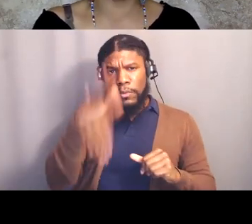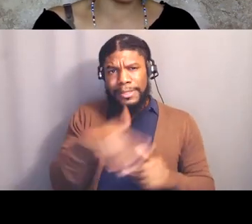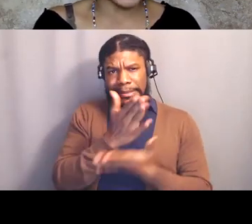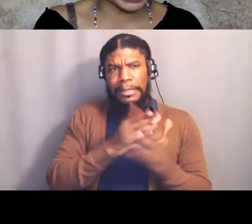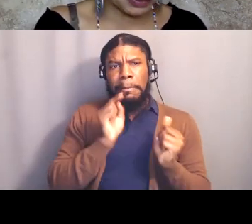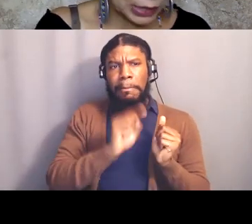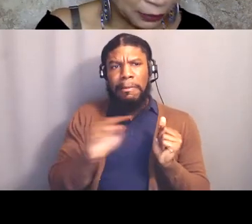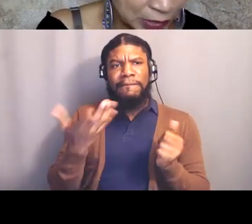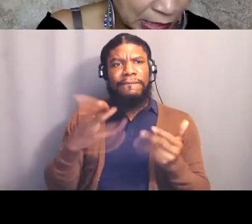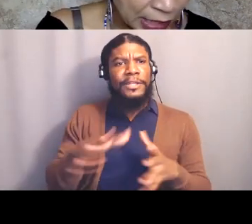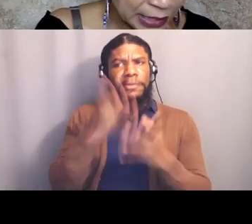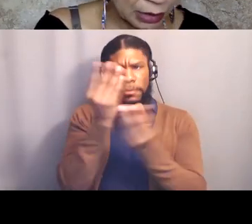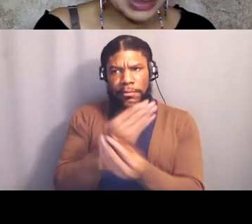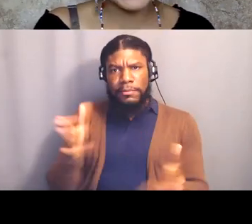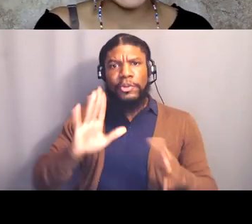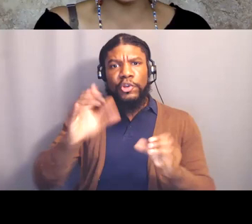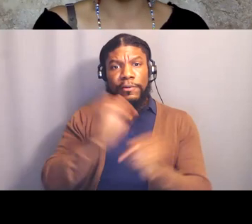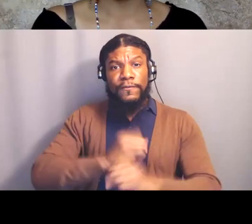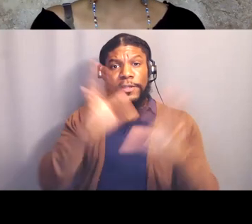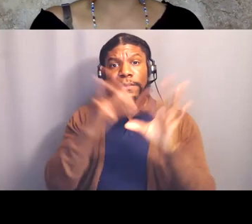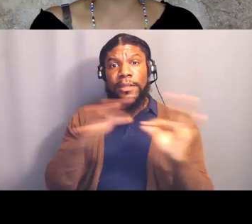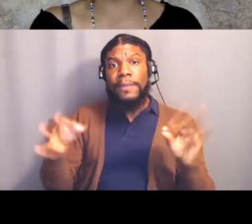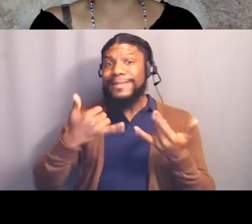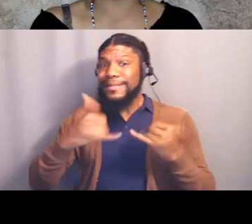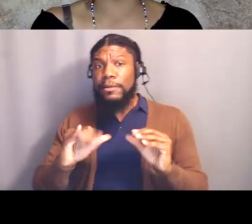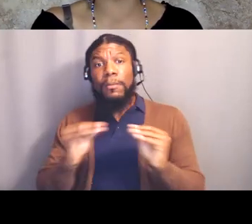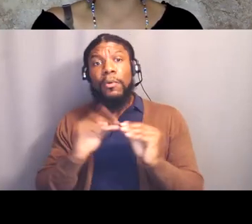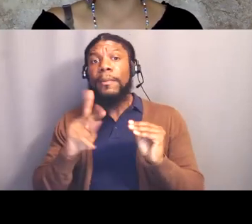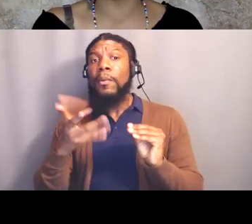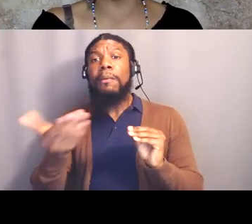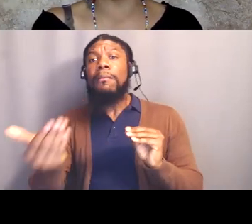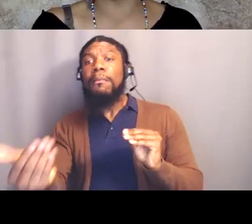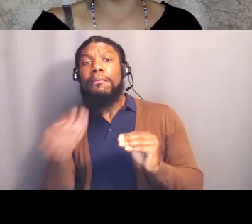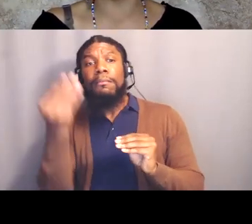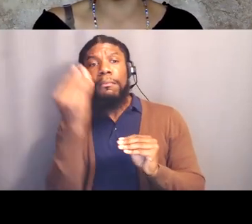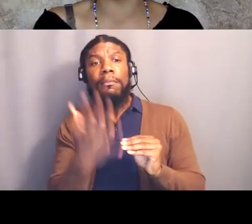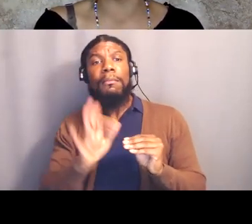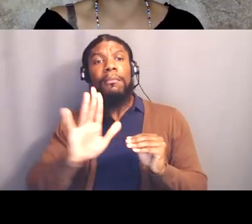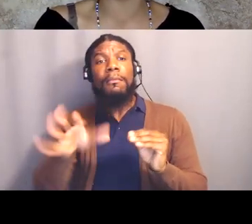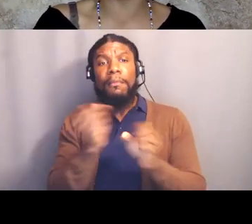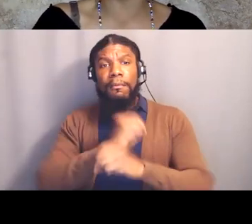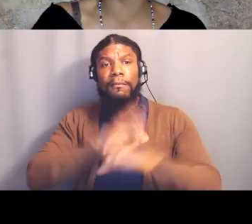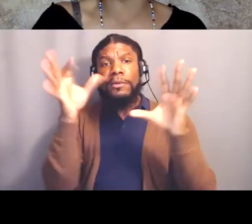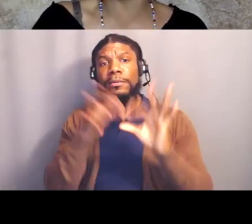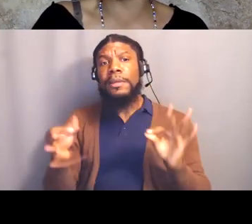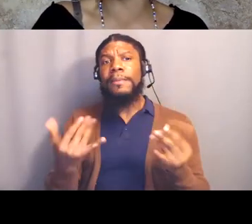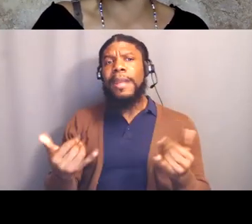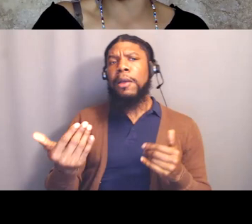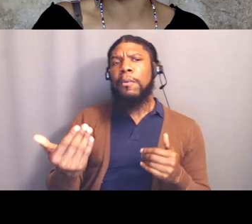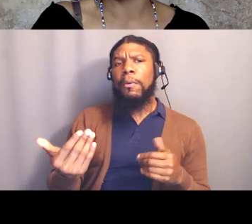if there's anyone else that would like to share their vision statement, I wanna invite you to do that now,